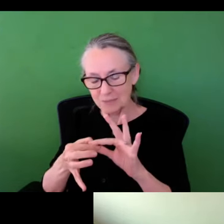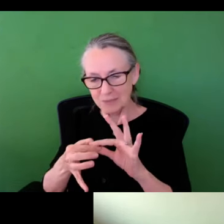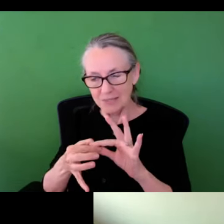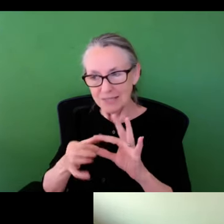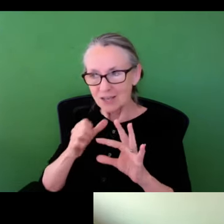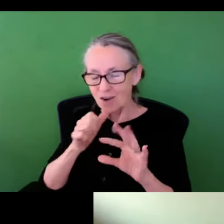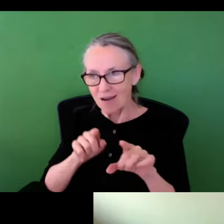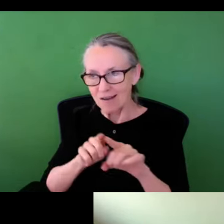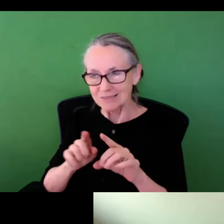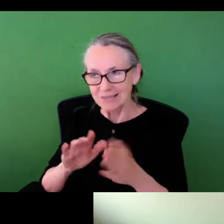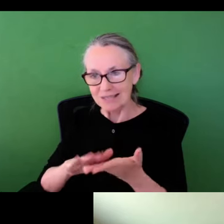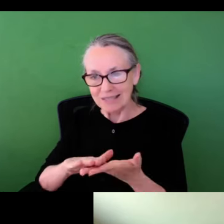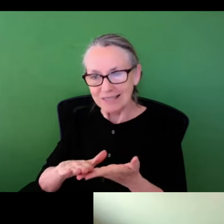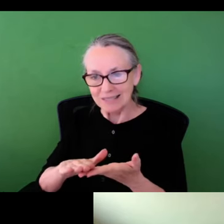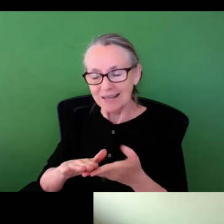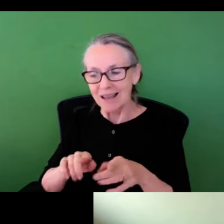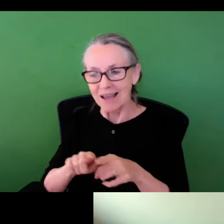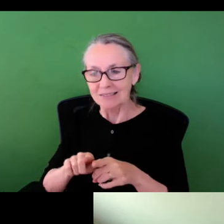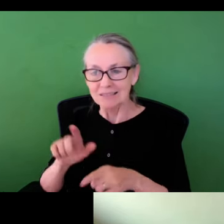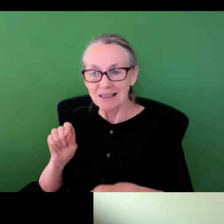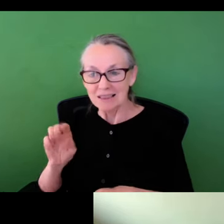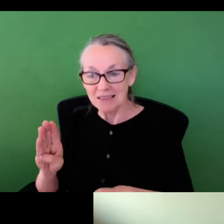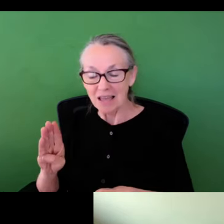and empirically show these relationships. It is